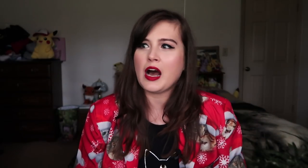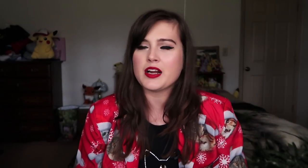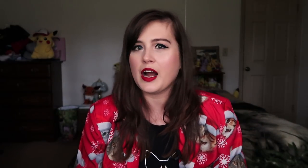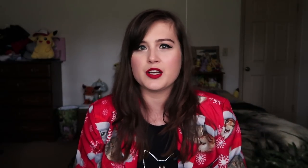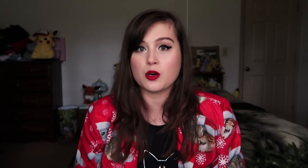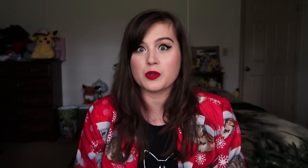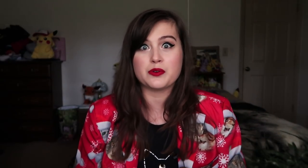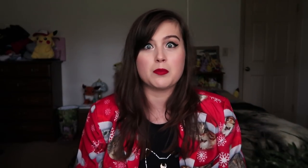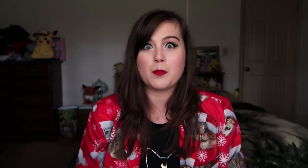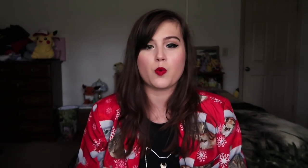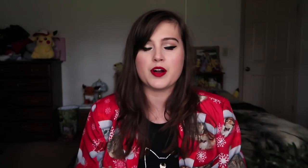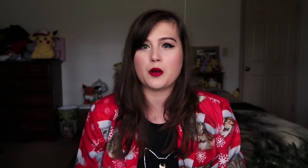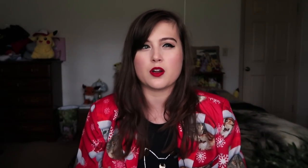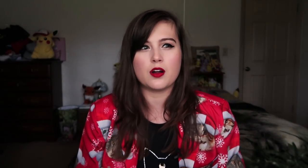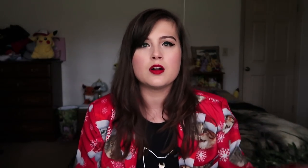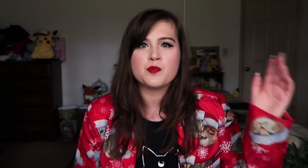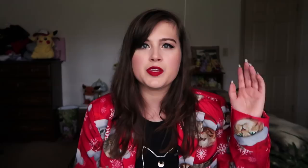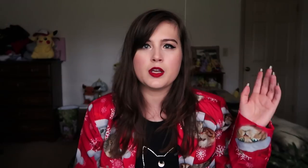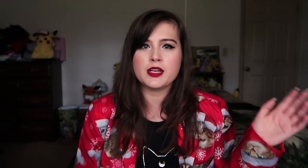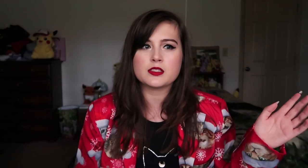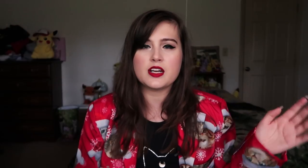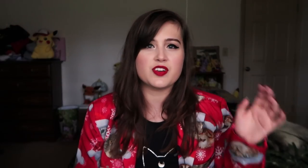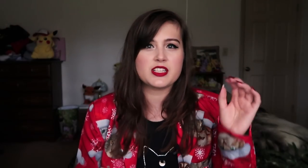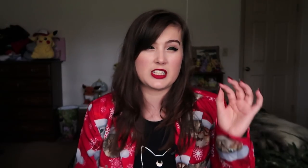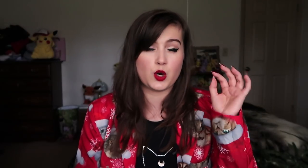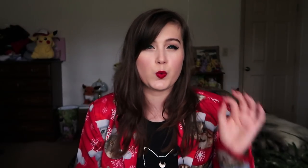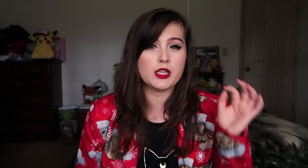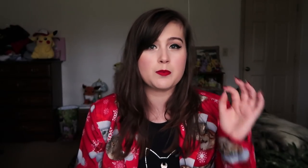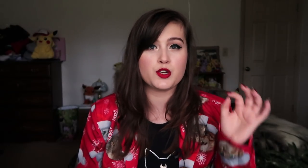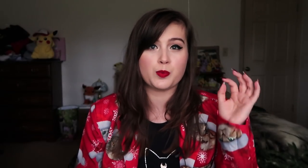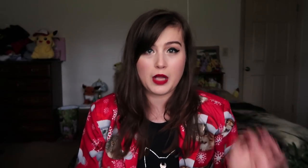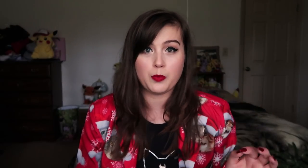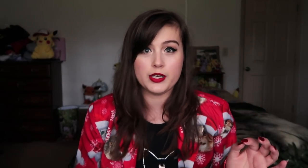I kinda don't really remember what goes on in his life, unless it's like a really major plot point.